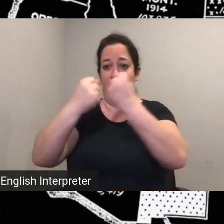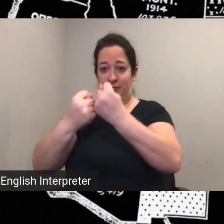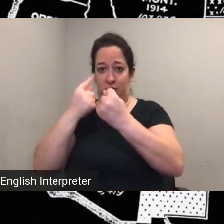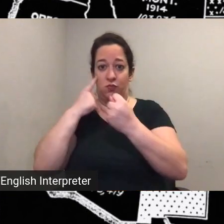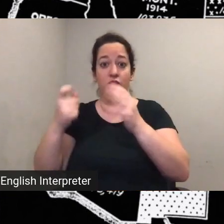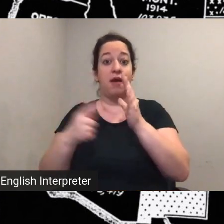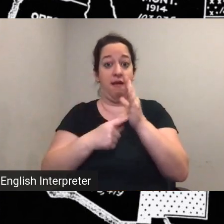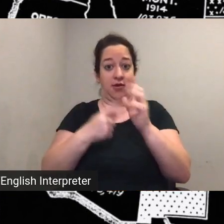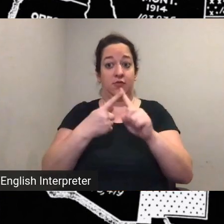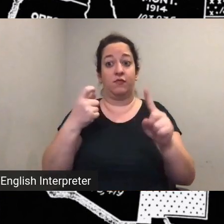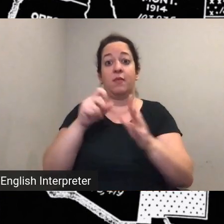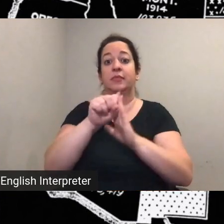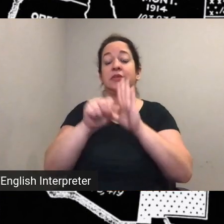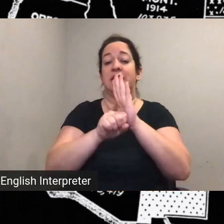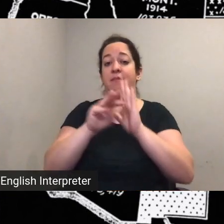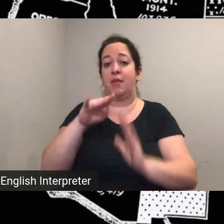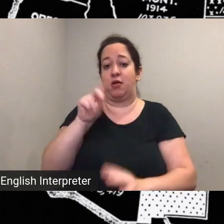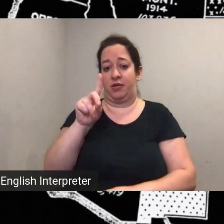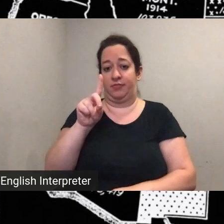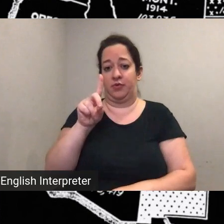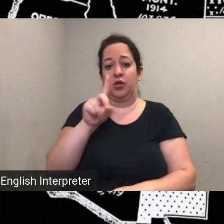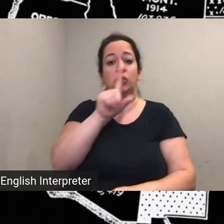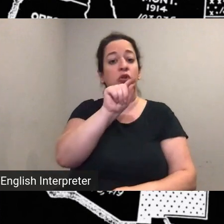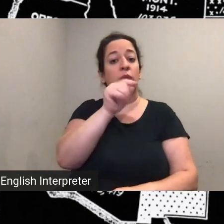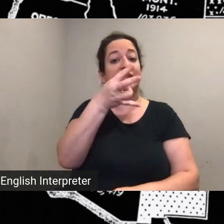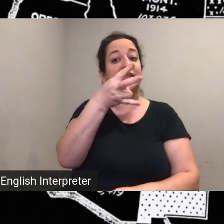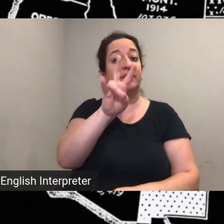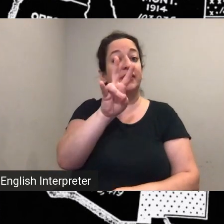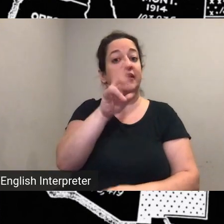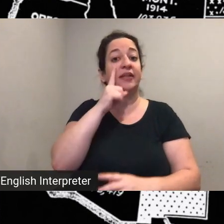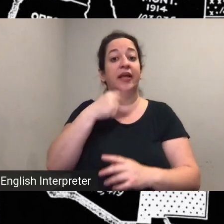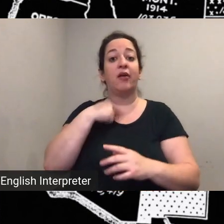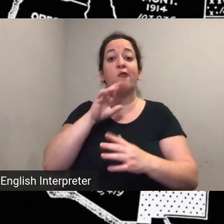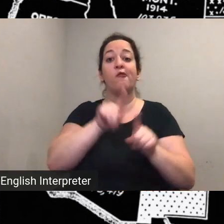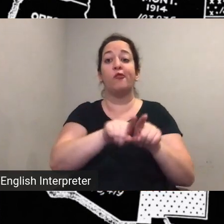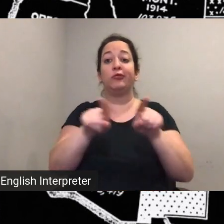in 2017 the state also recognized the akahanic indian tribe